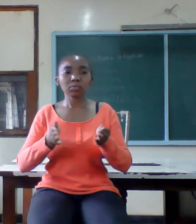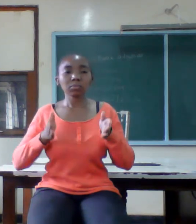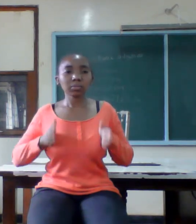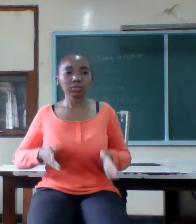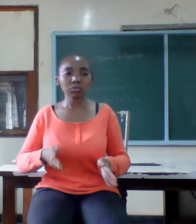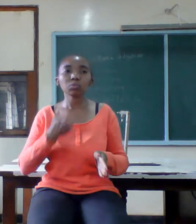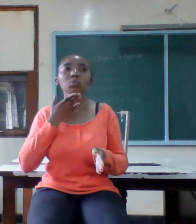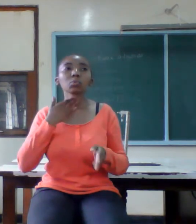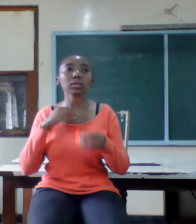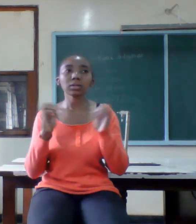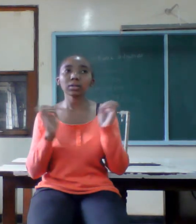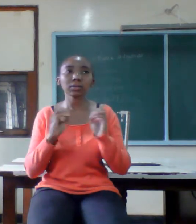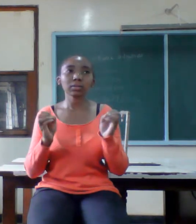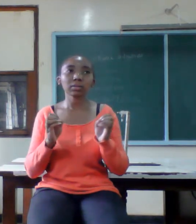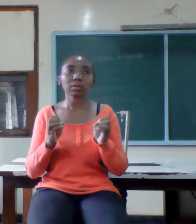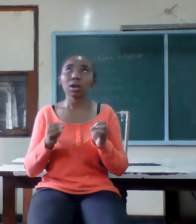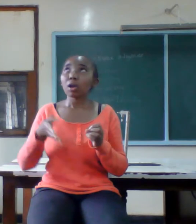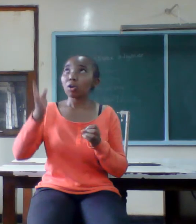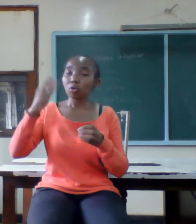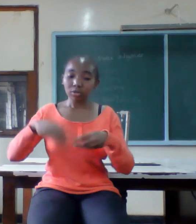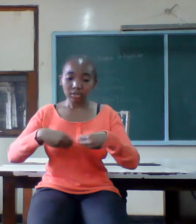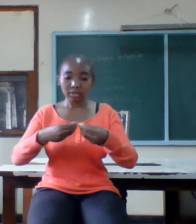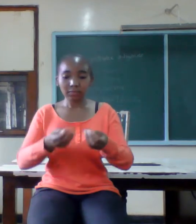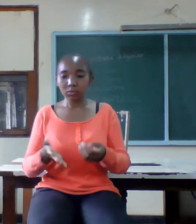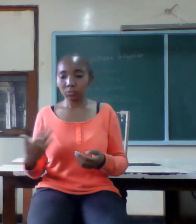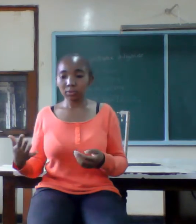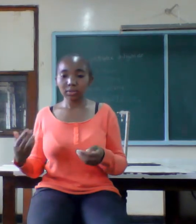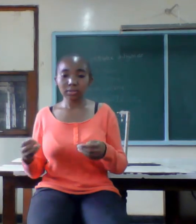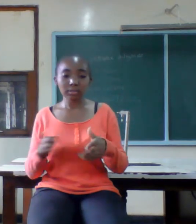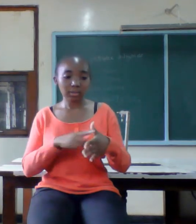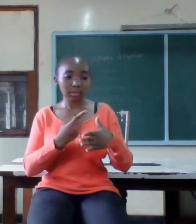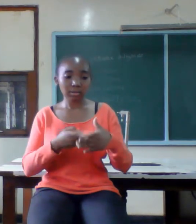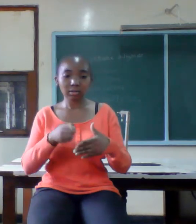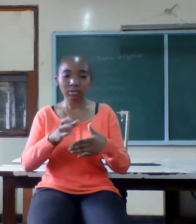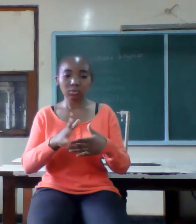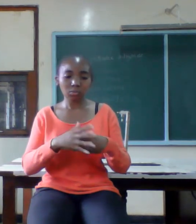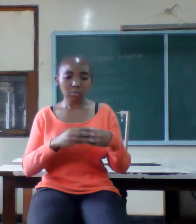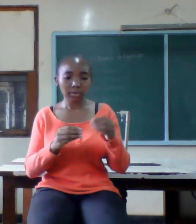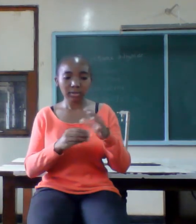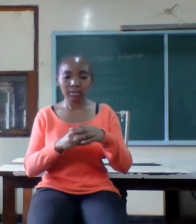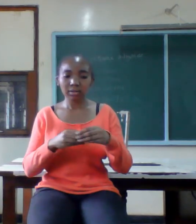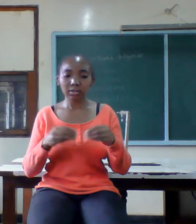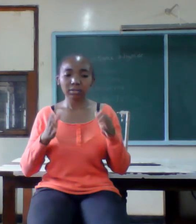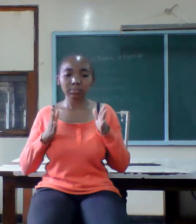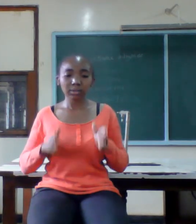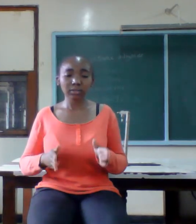person in the form of raw materials in order for you to mold the person that you desire